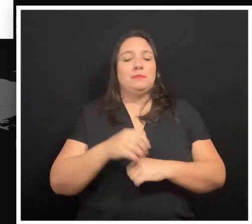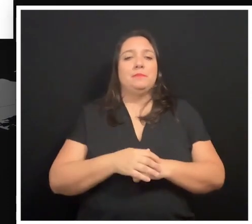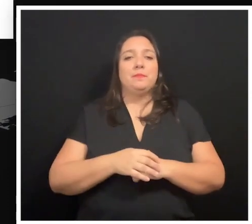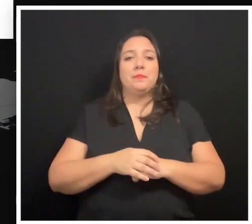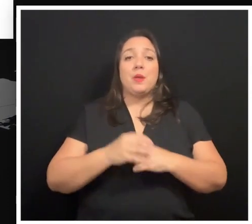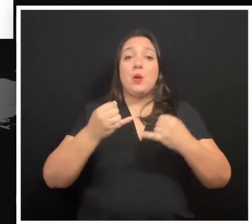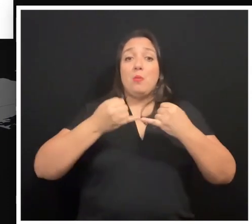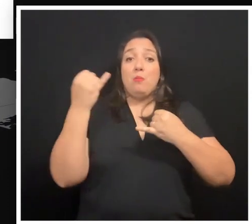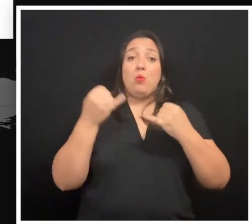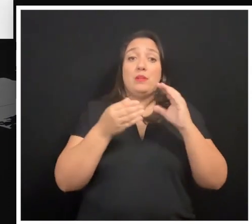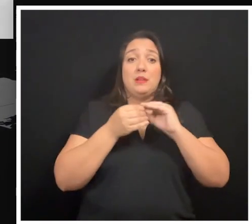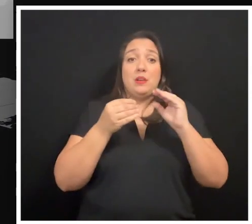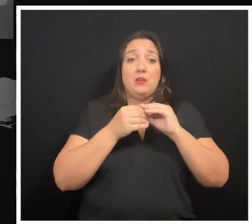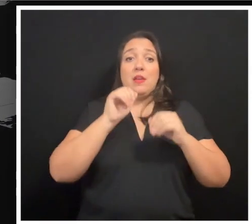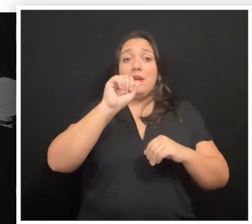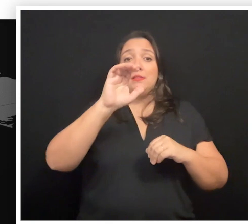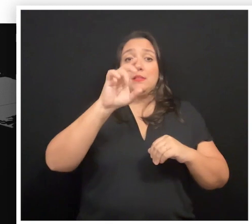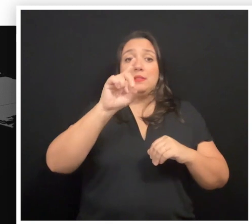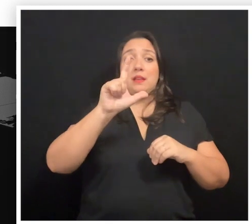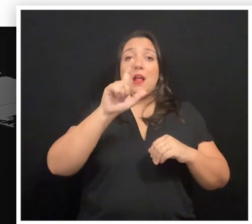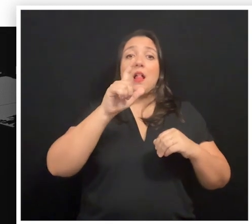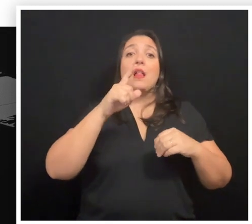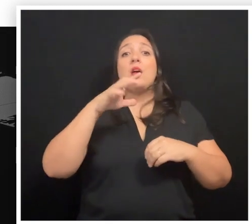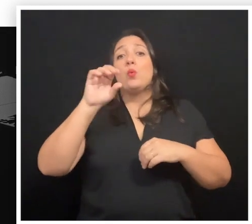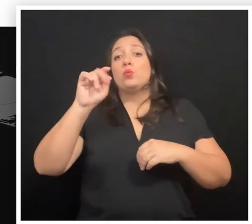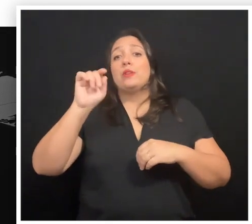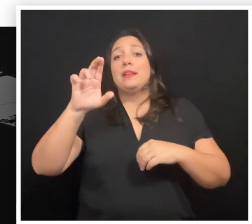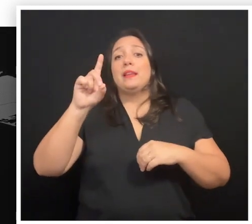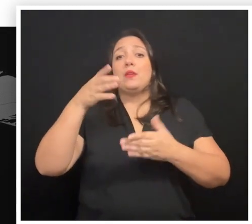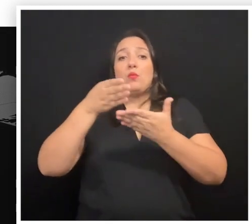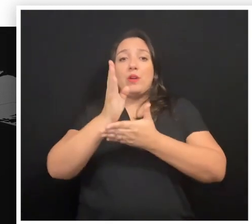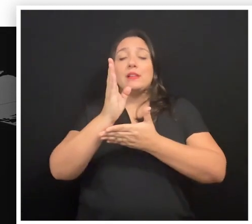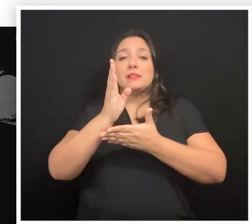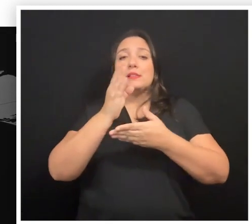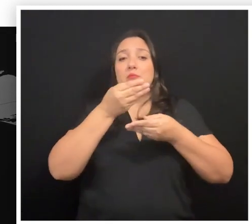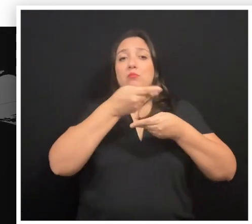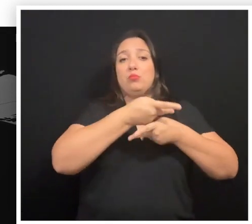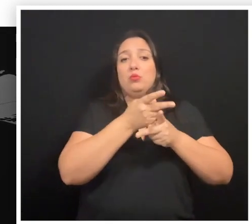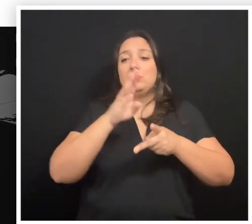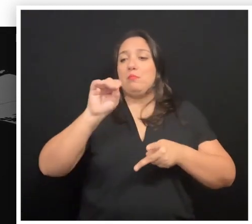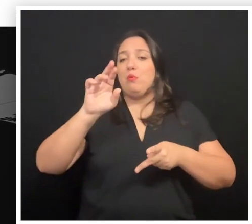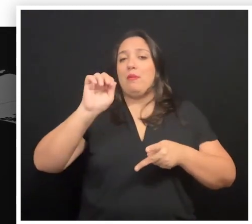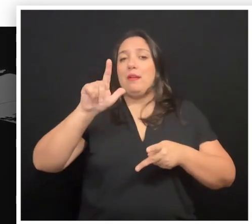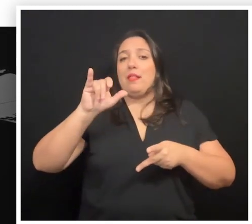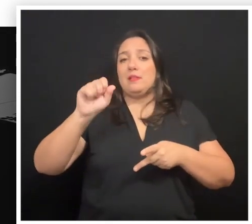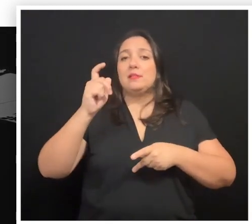[Narrator]: Border Narratives, produced by Arizona Center for Disability Law, and Rooted in Rights. funding by Borealis Philanthropy.